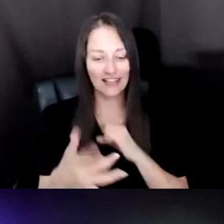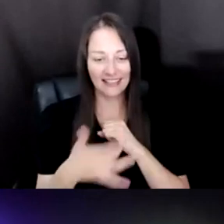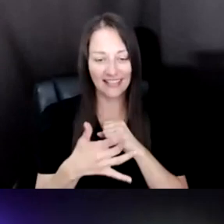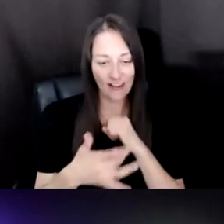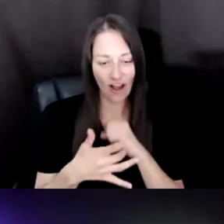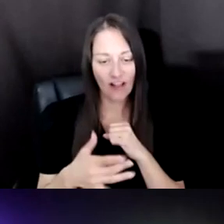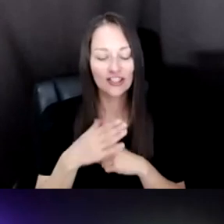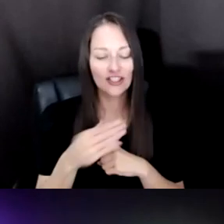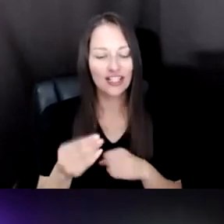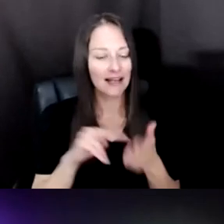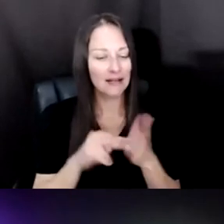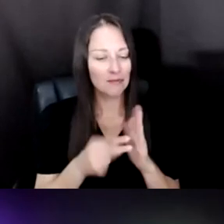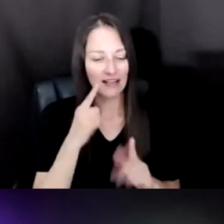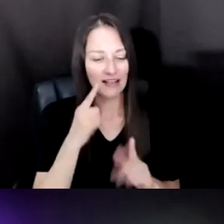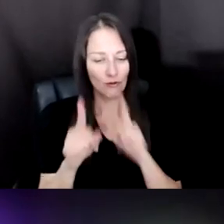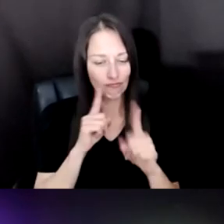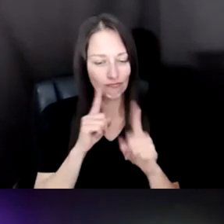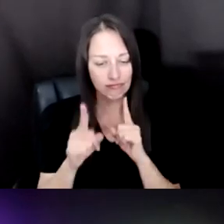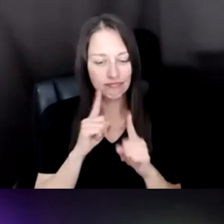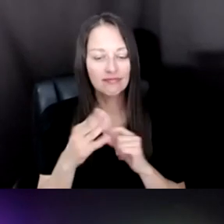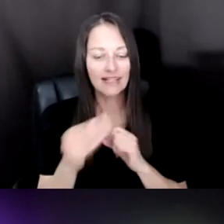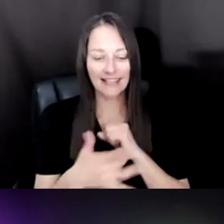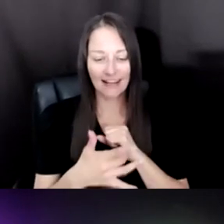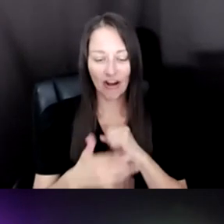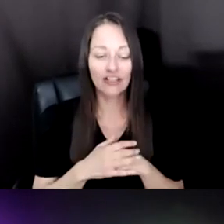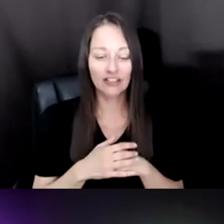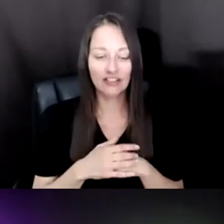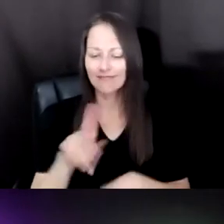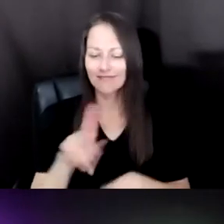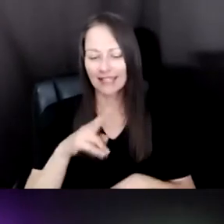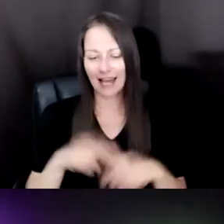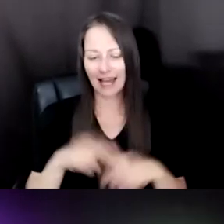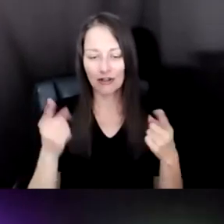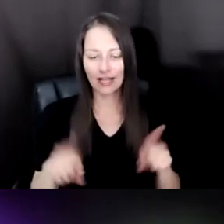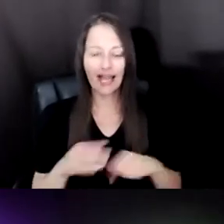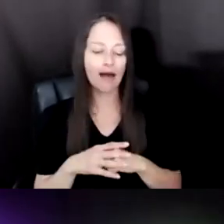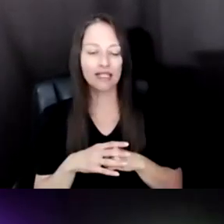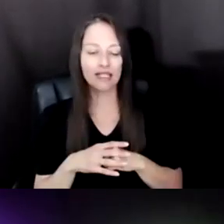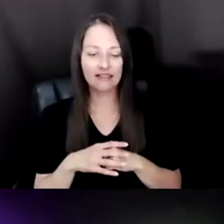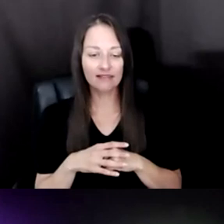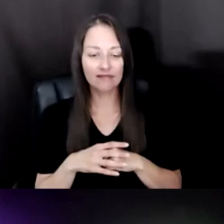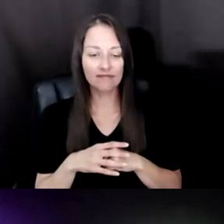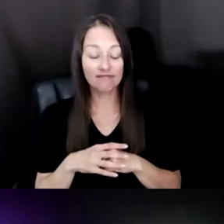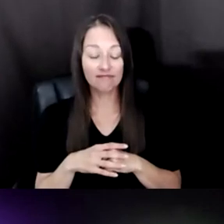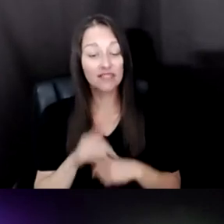THAT I THINK VERY NATURALLY HAPPENS. AND ALSO WHAT WAS REALLY POWERFUL IN MY EXPERIENCES WHEN